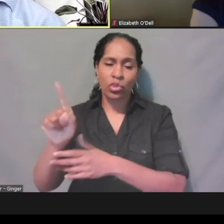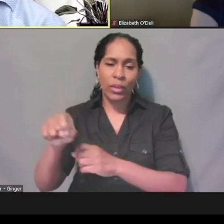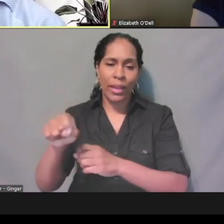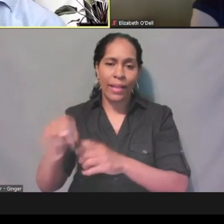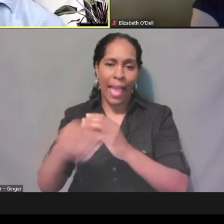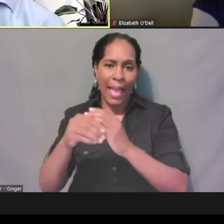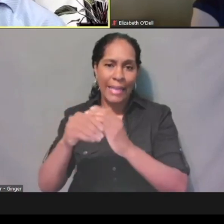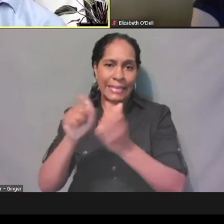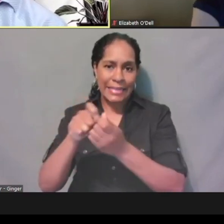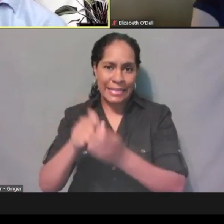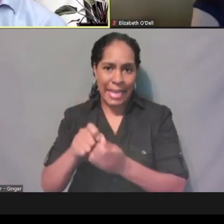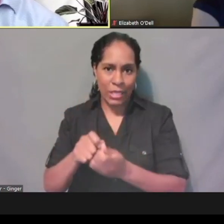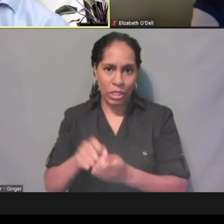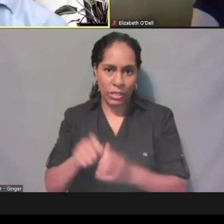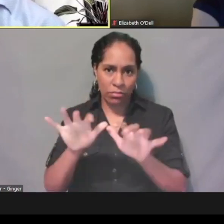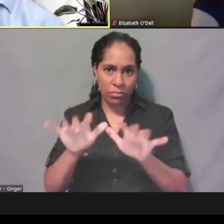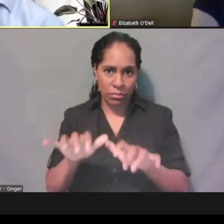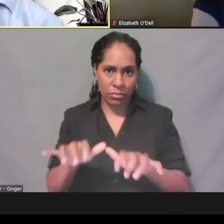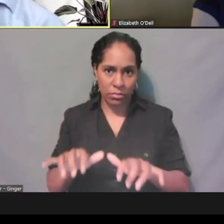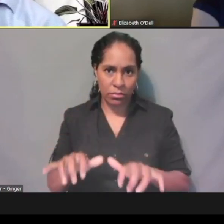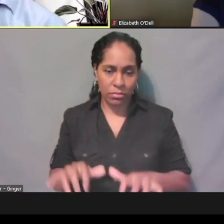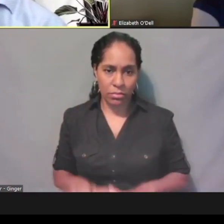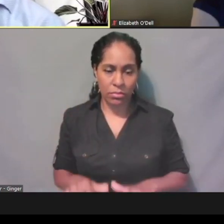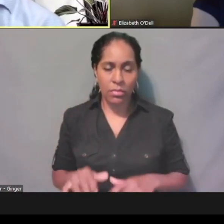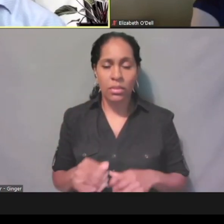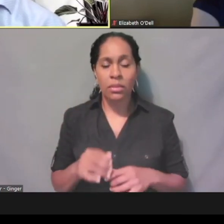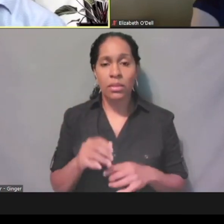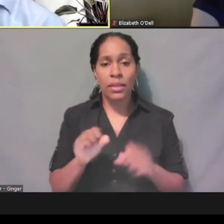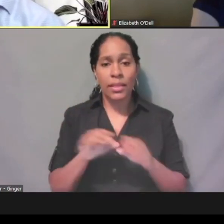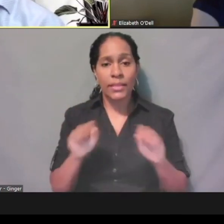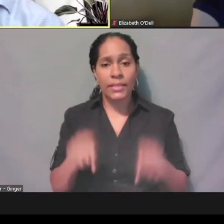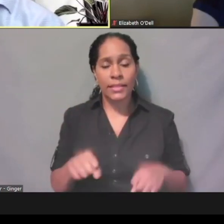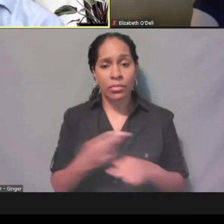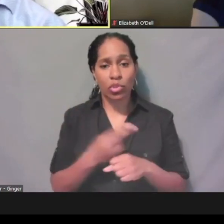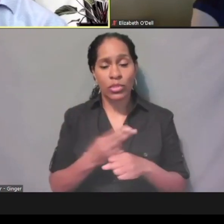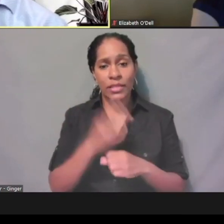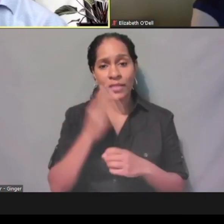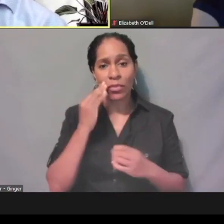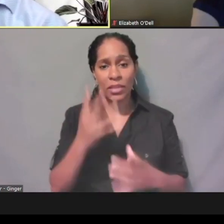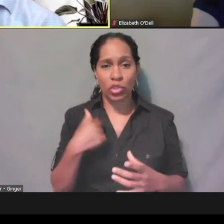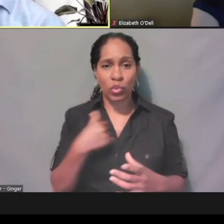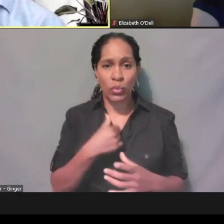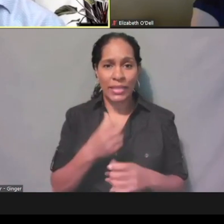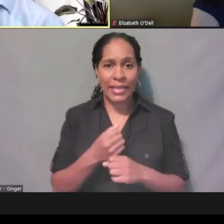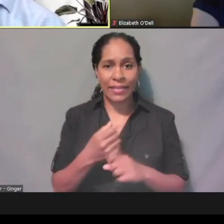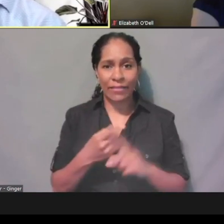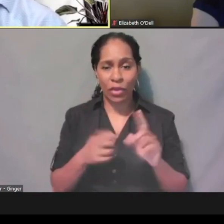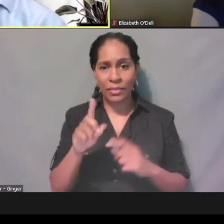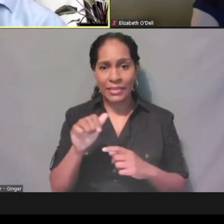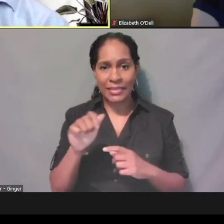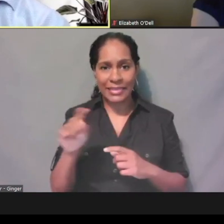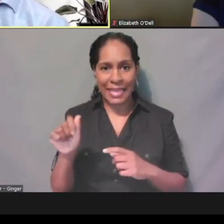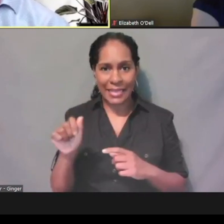And again, the system using information that we receive from data sources such as Department of Corrections,